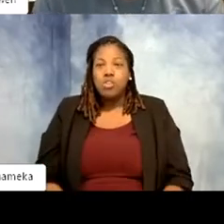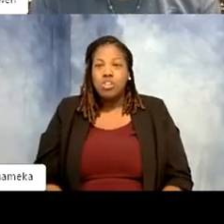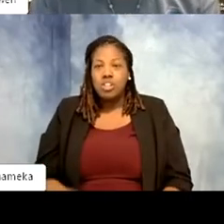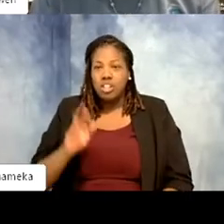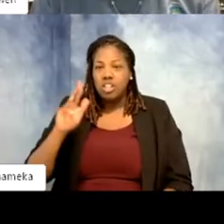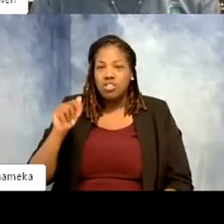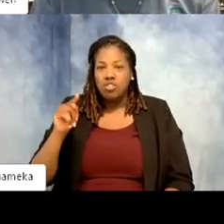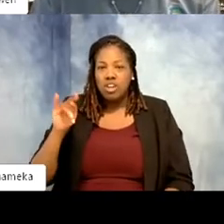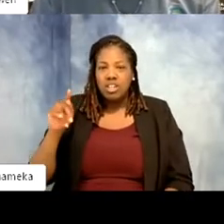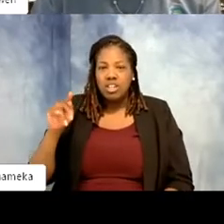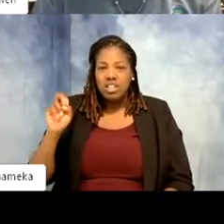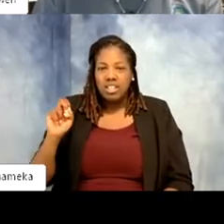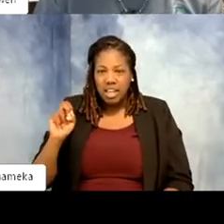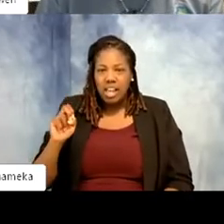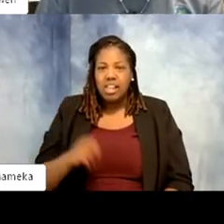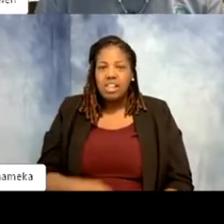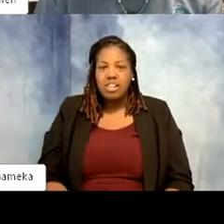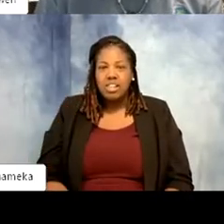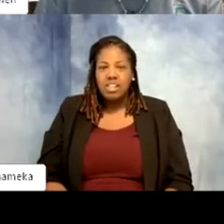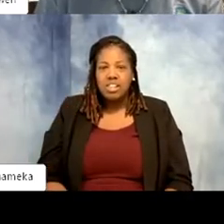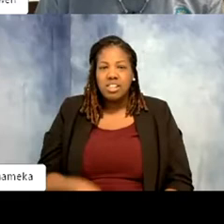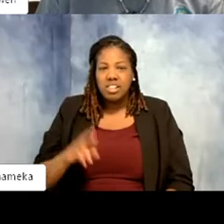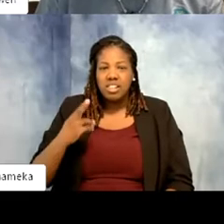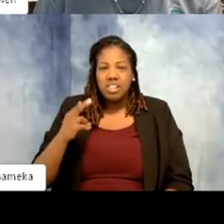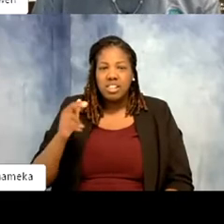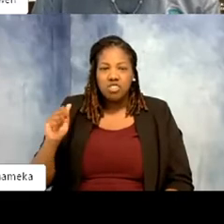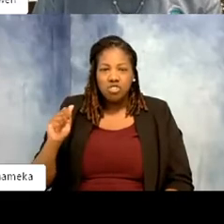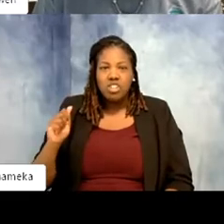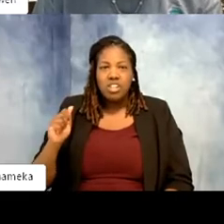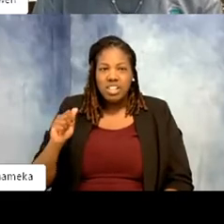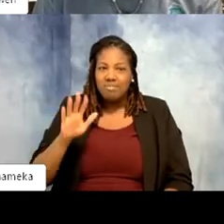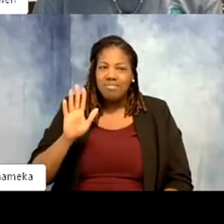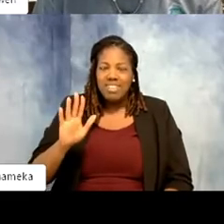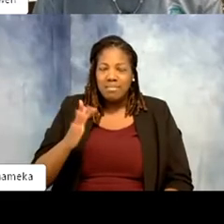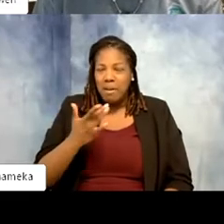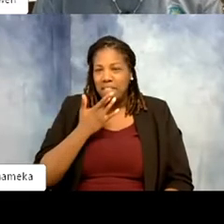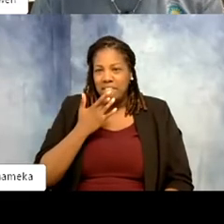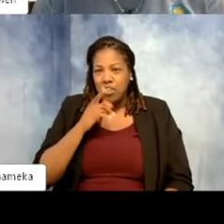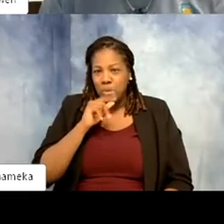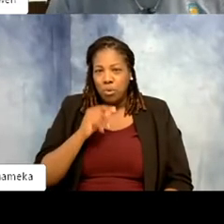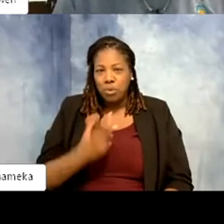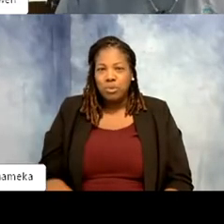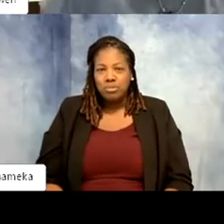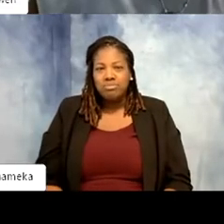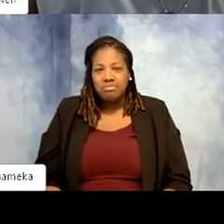worked with? >>Gwen: So I have to go rheas. I have to go rheas for my favorite. Shellie: Why? Gwen: They're all incredible.